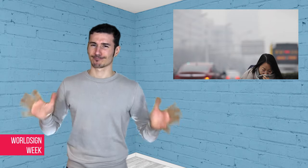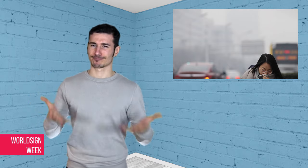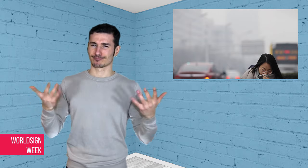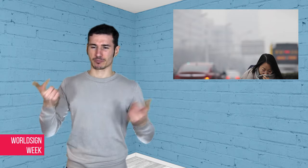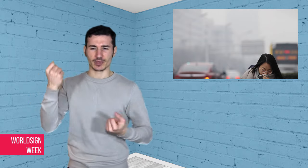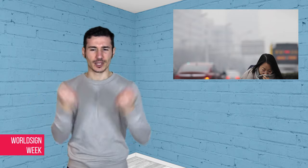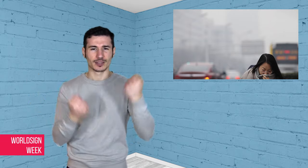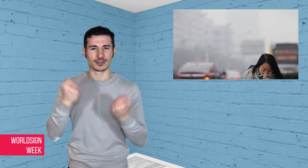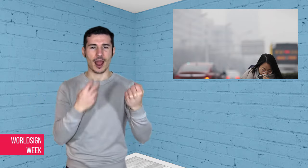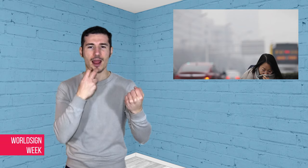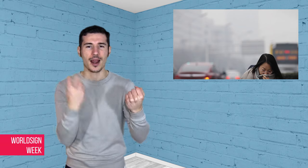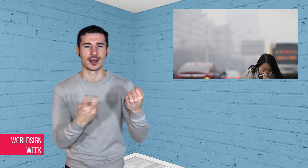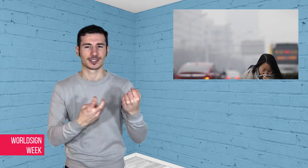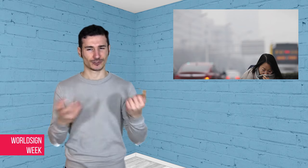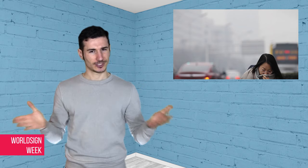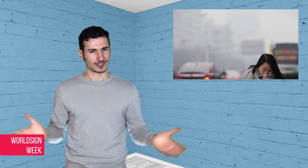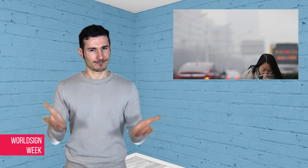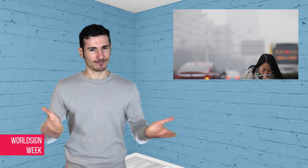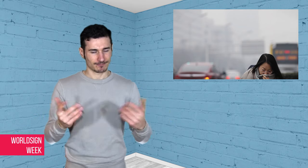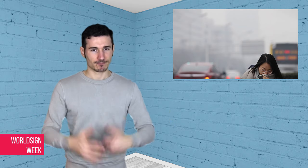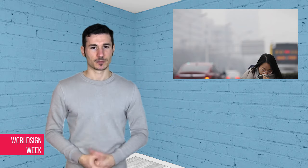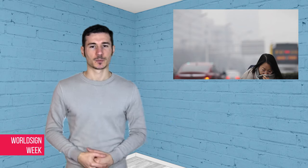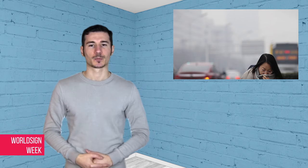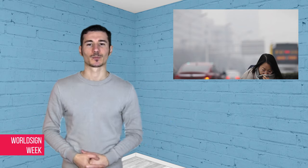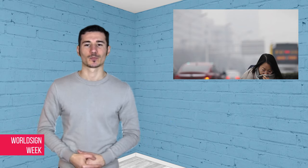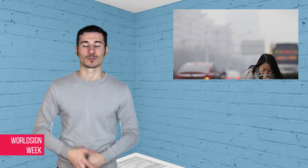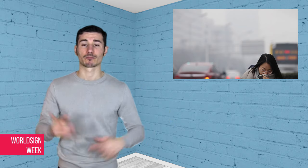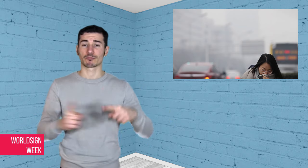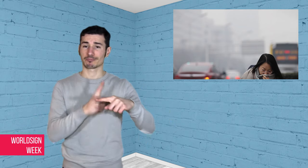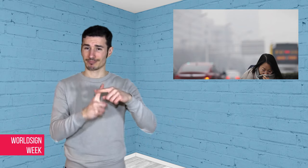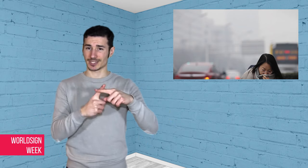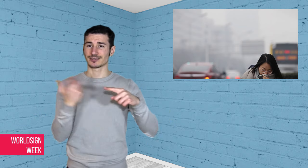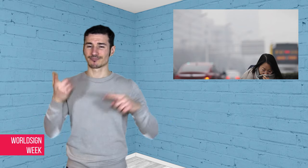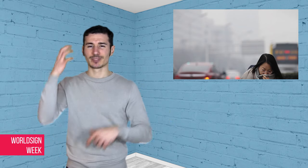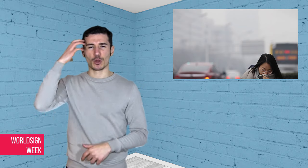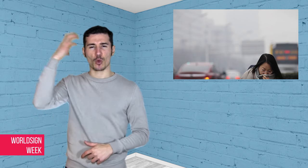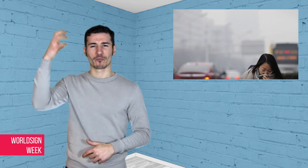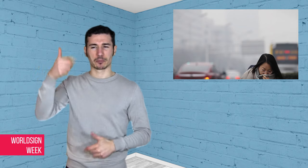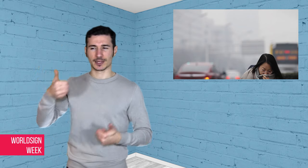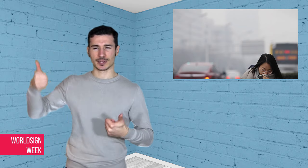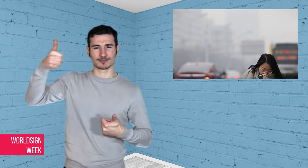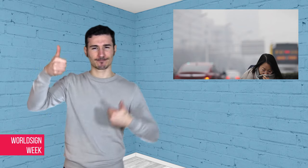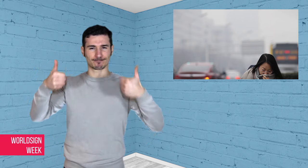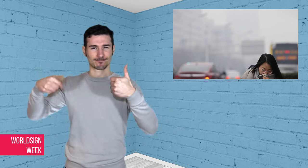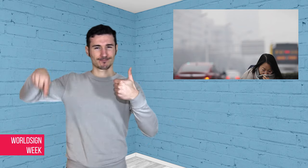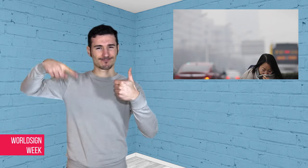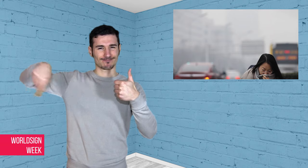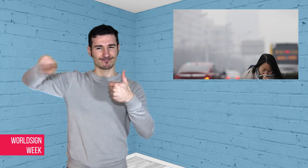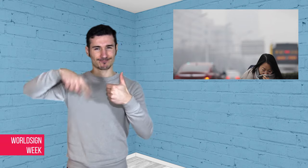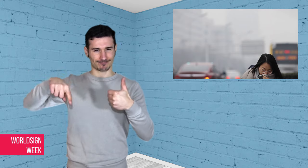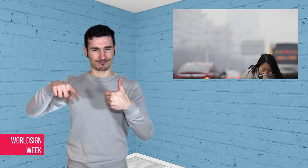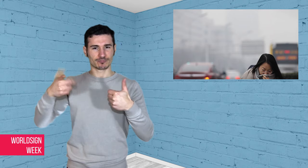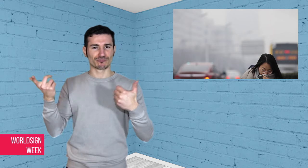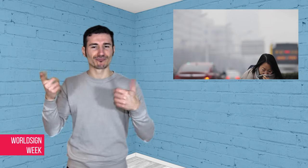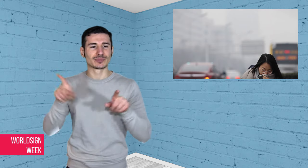encouraging the use of clean-energy cars and being more harsh with